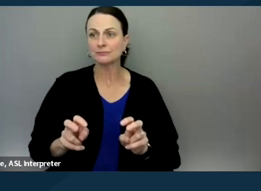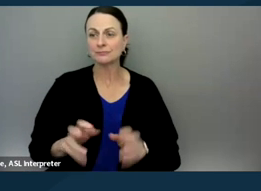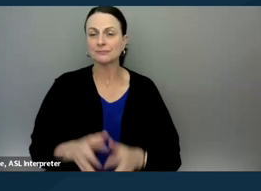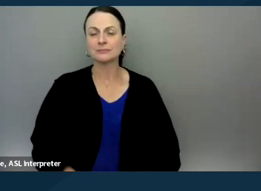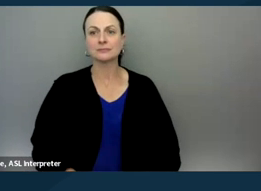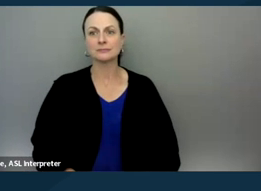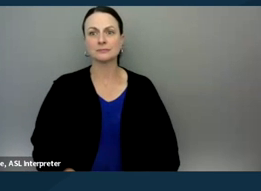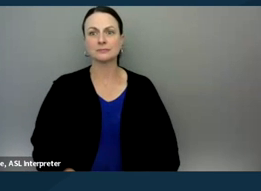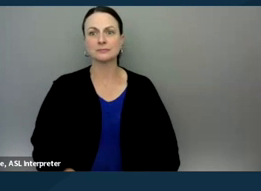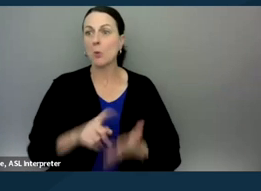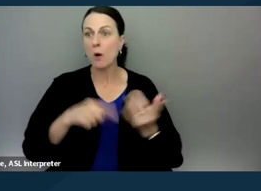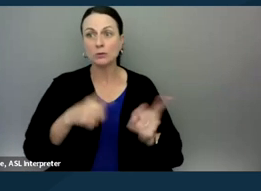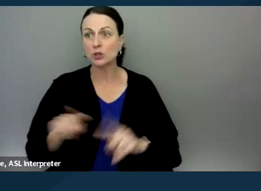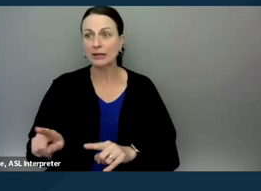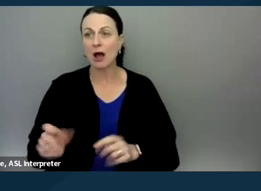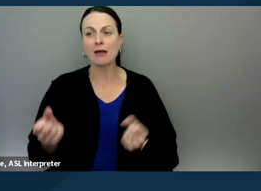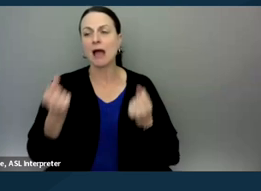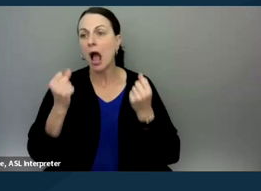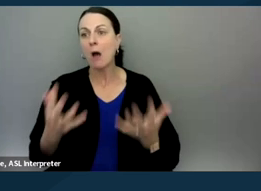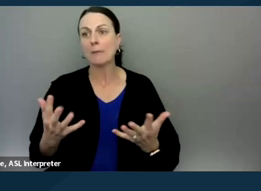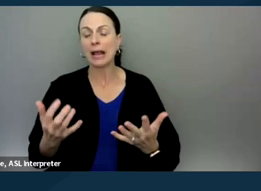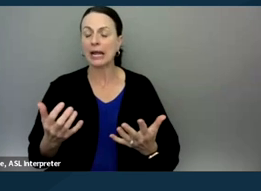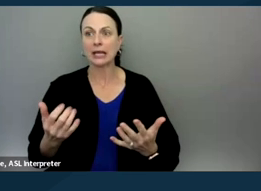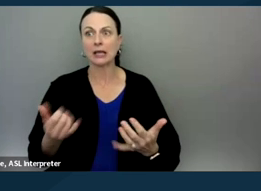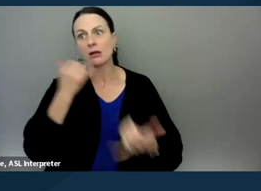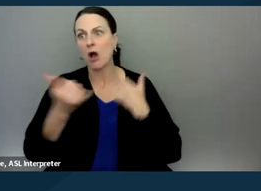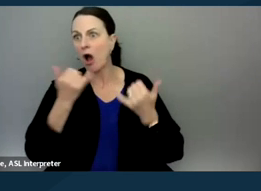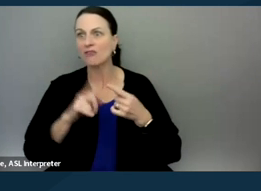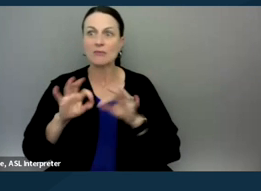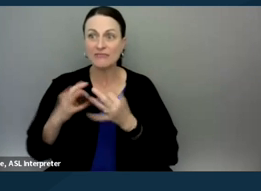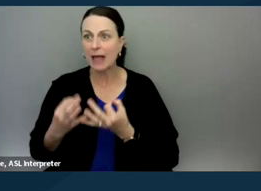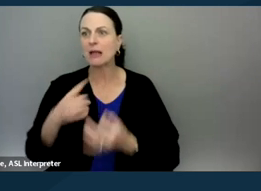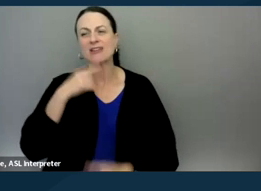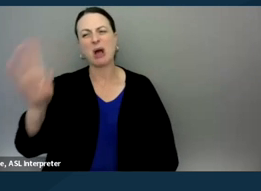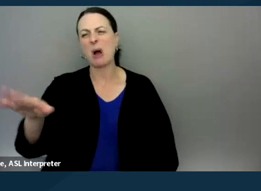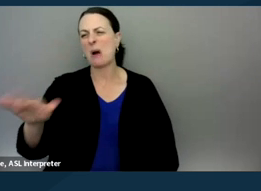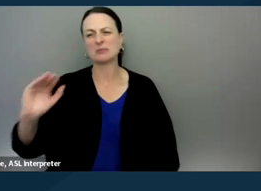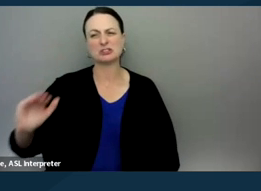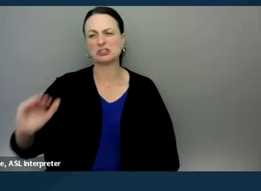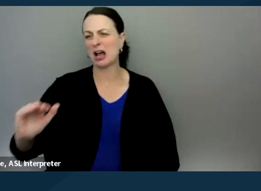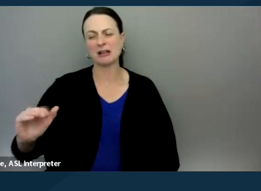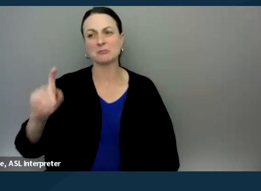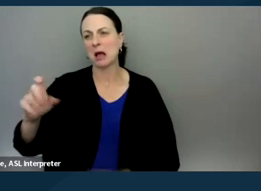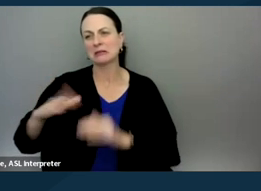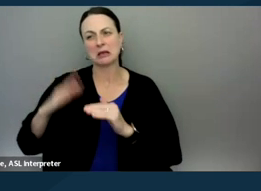what was going on with how many calls we were getting from families either being told, "Oh, your child has to be at least two years behind